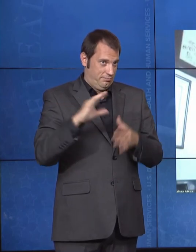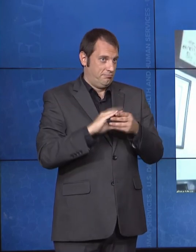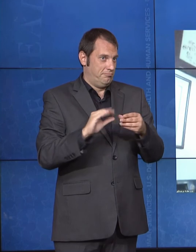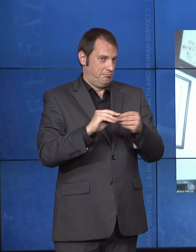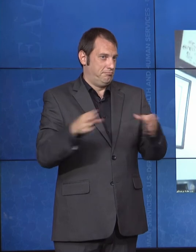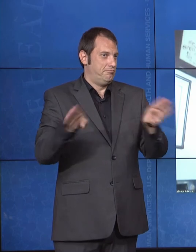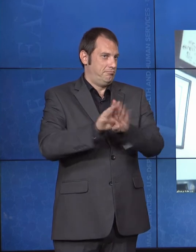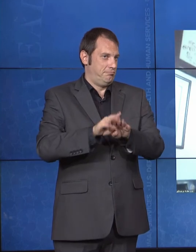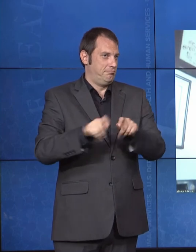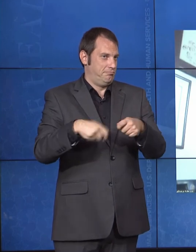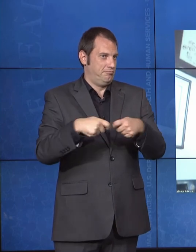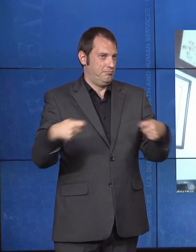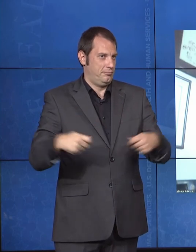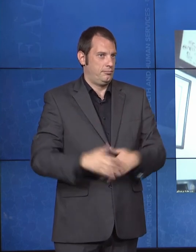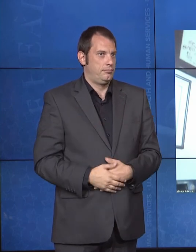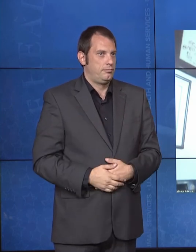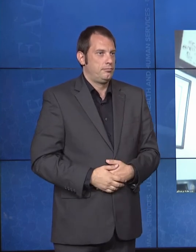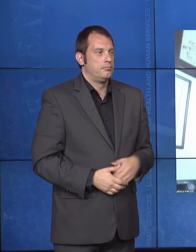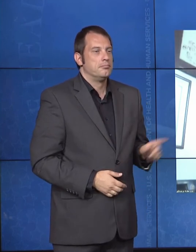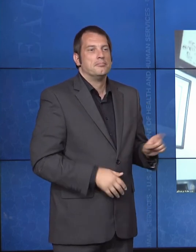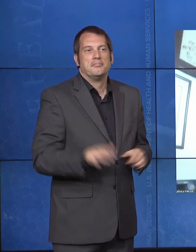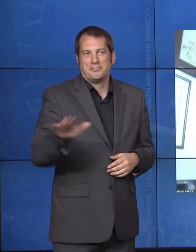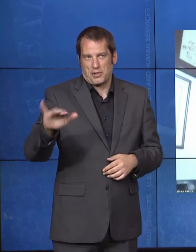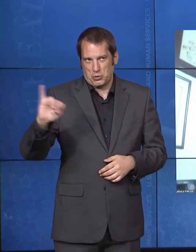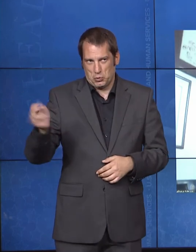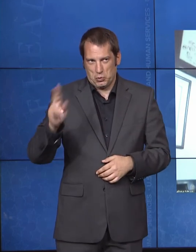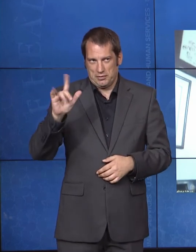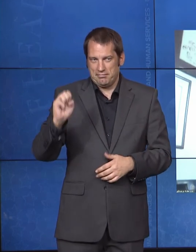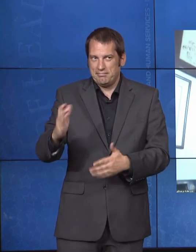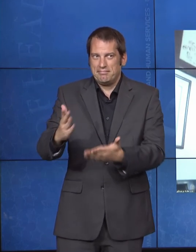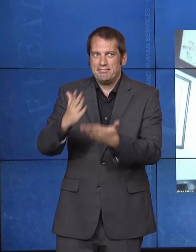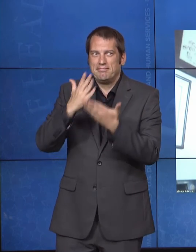heartfelt way to kind of wrap it up. And I want to echo, obviously, my thanks to all